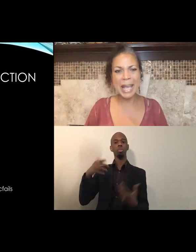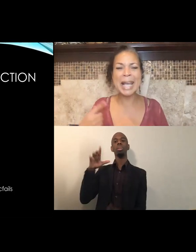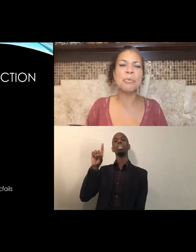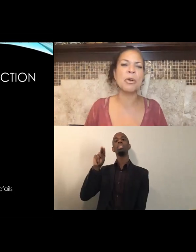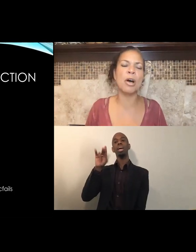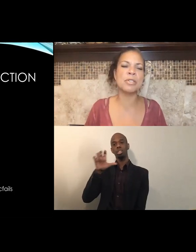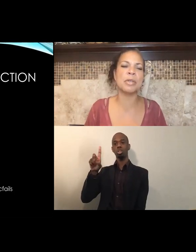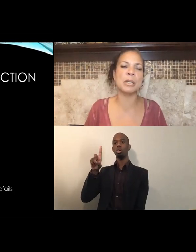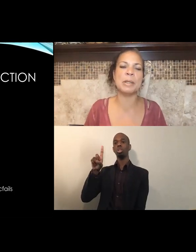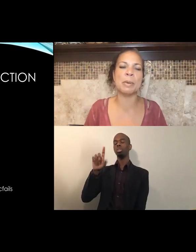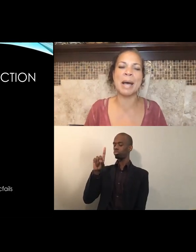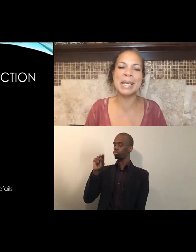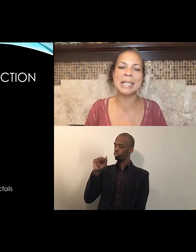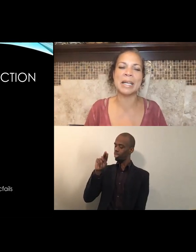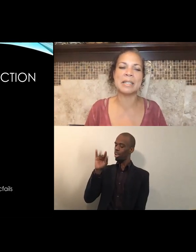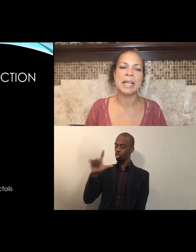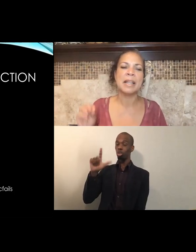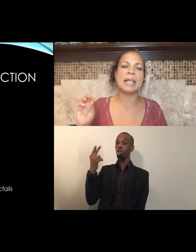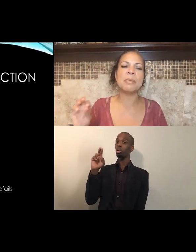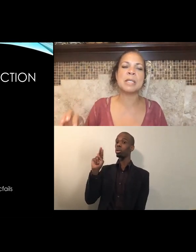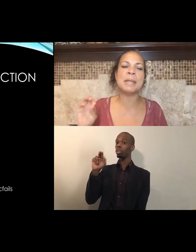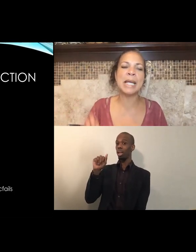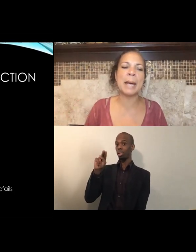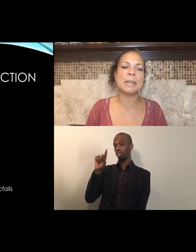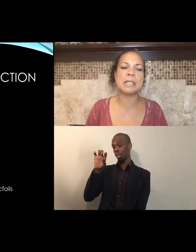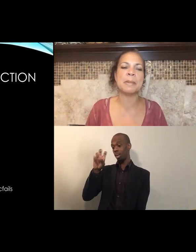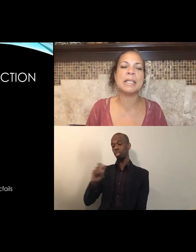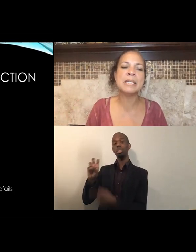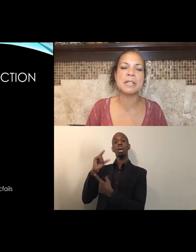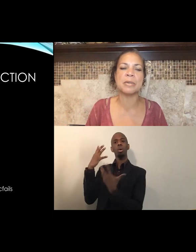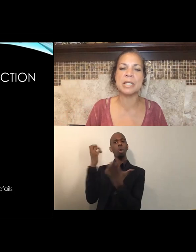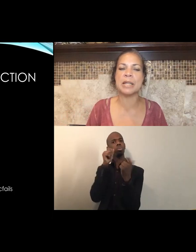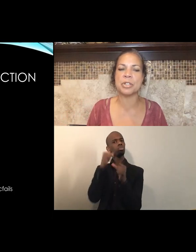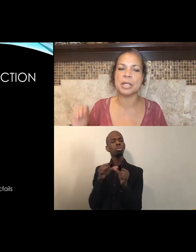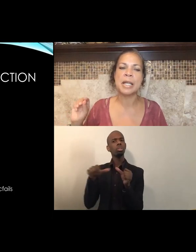And we're also gonna be reminding us, that it was the Minneapolis Police Association,